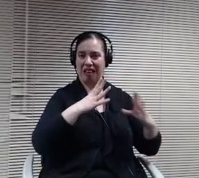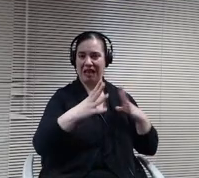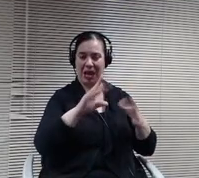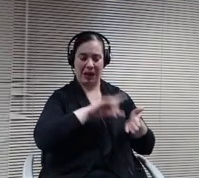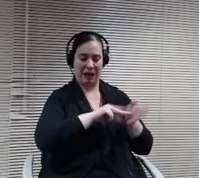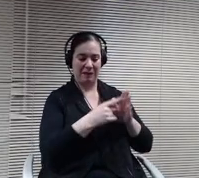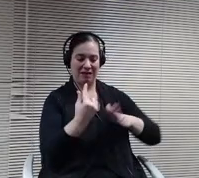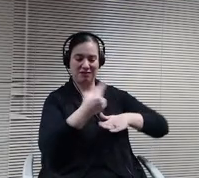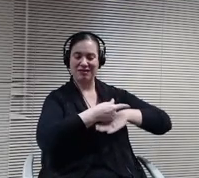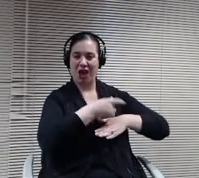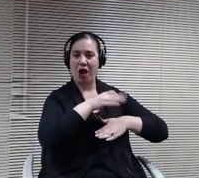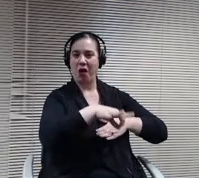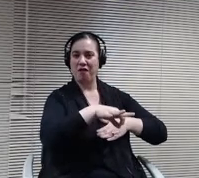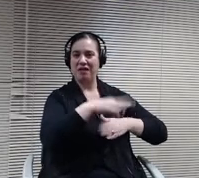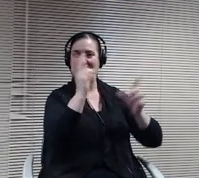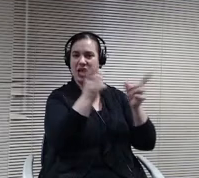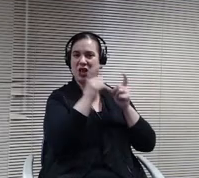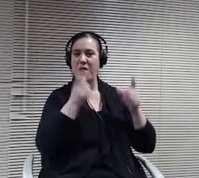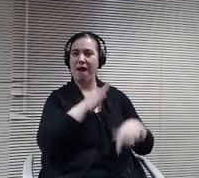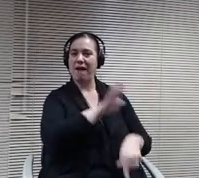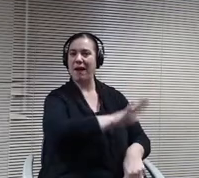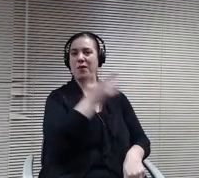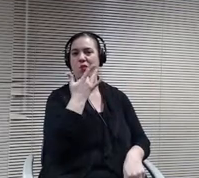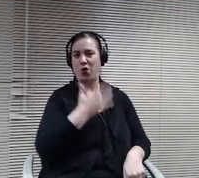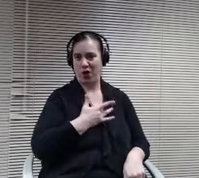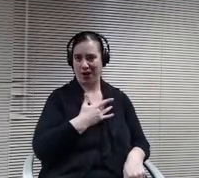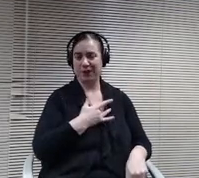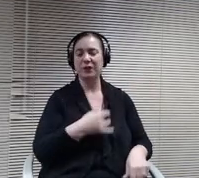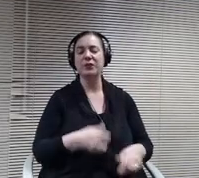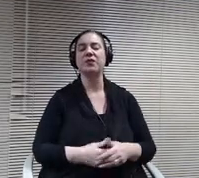that day celebrating his birthday, and so those are some